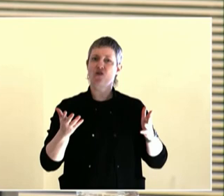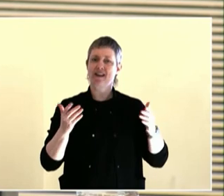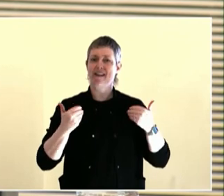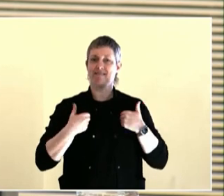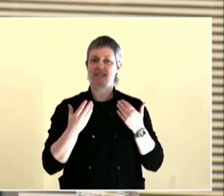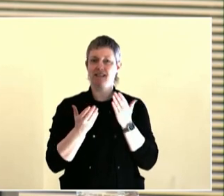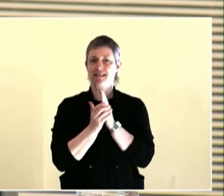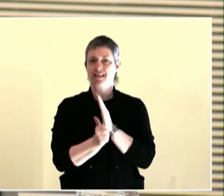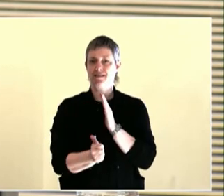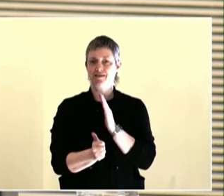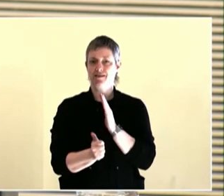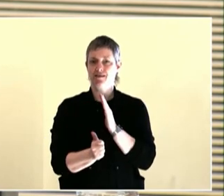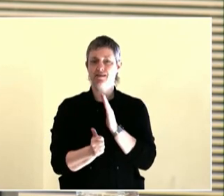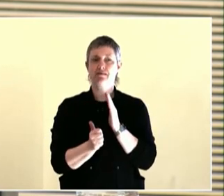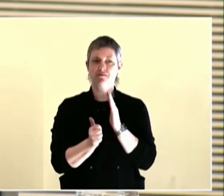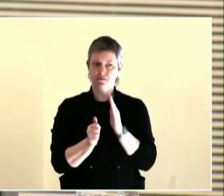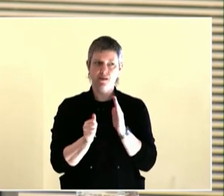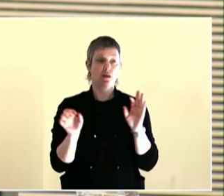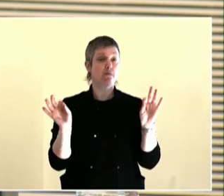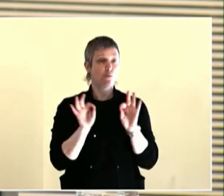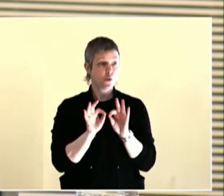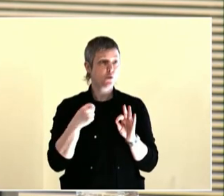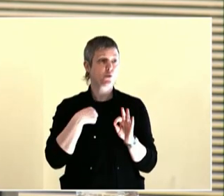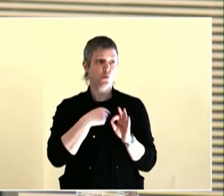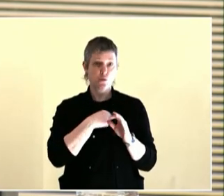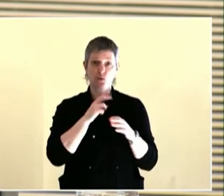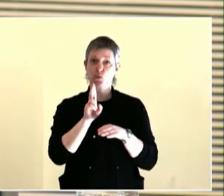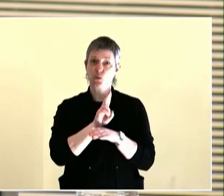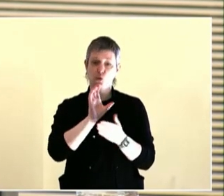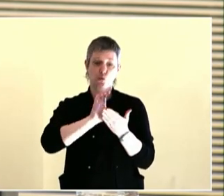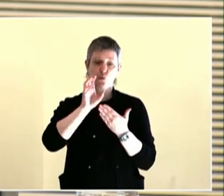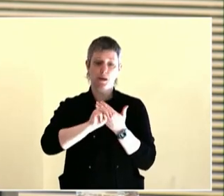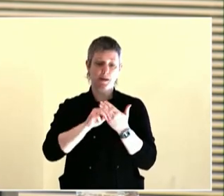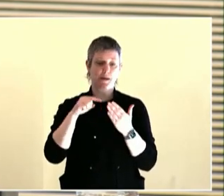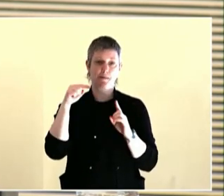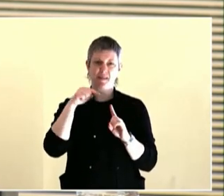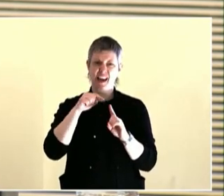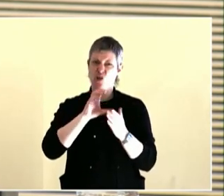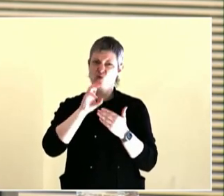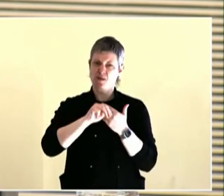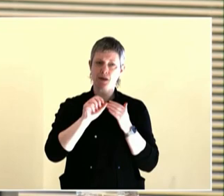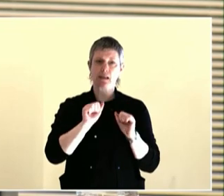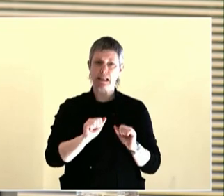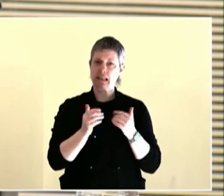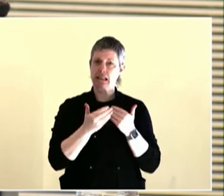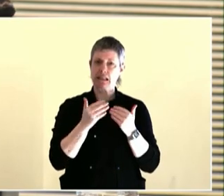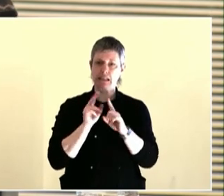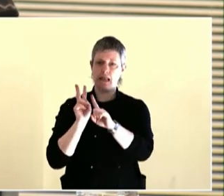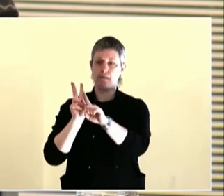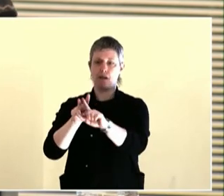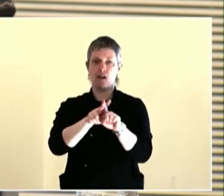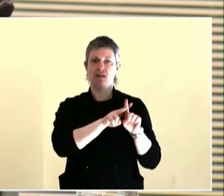at Latino Network reached out to me and they said, Cynthia, you can do leadership development.